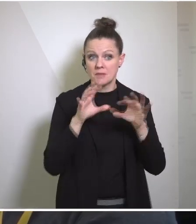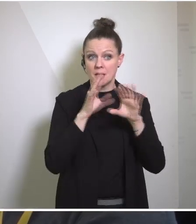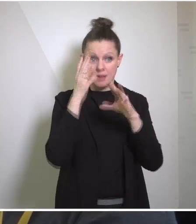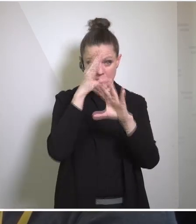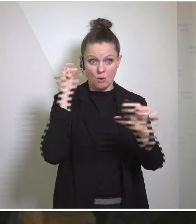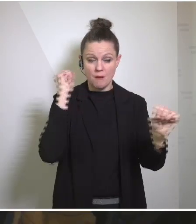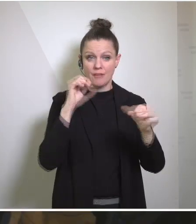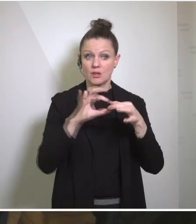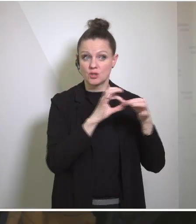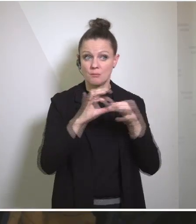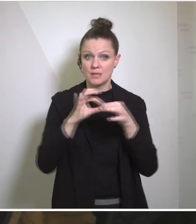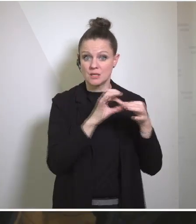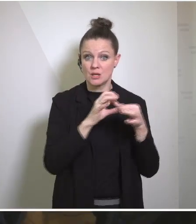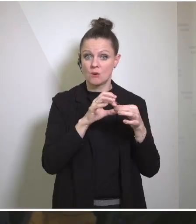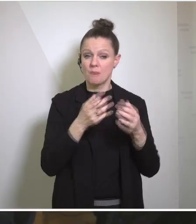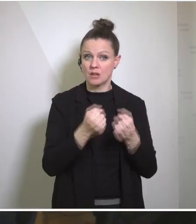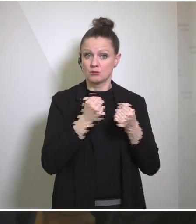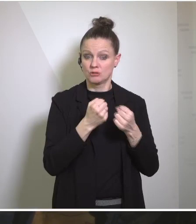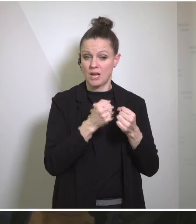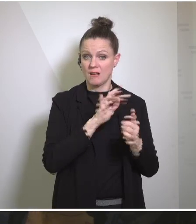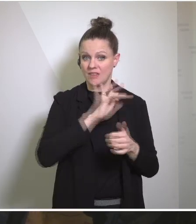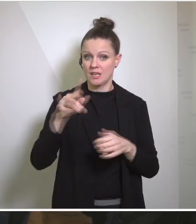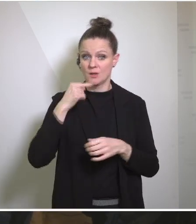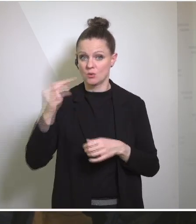Blinken: Ian, thank you, and I also want to thank you on behalf of your colleagues,